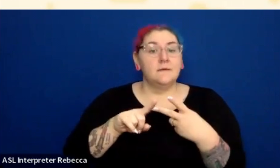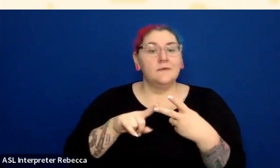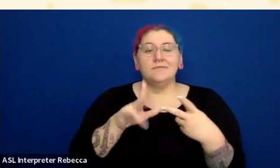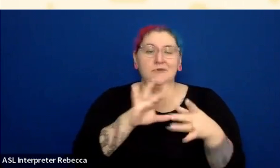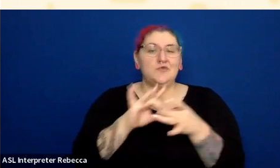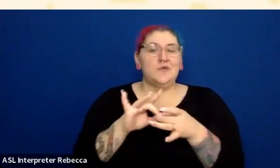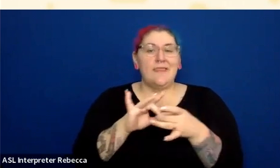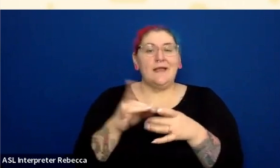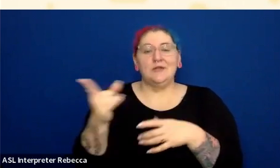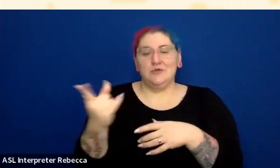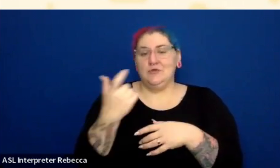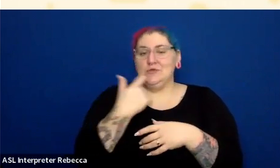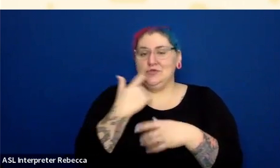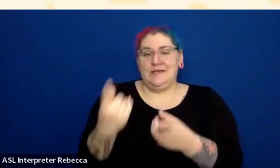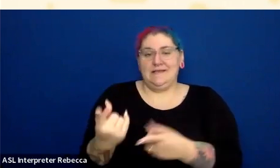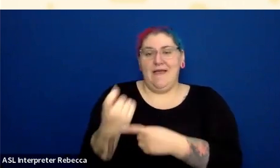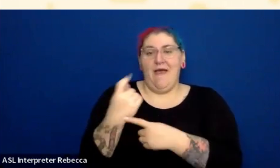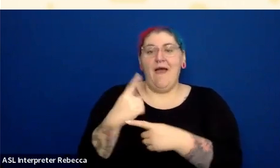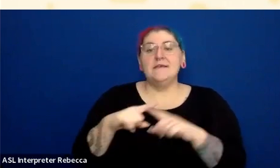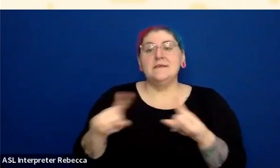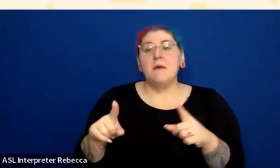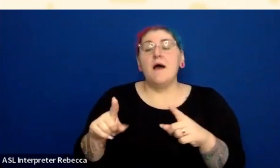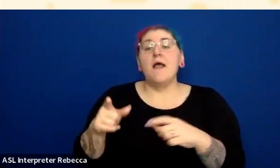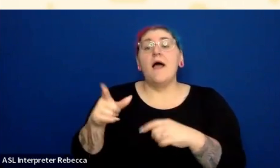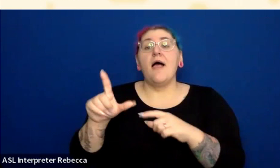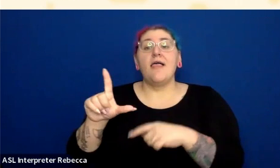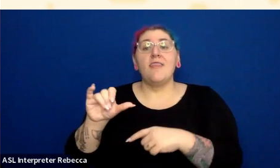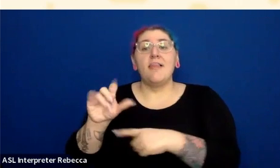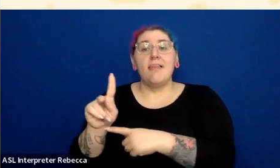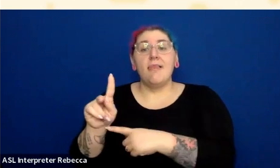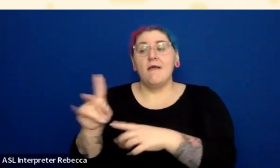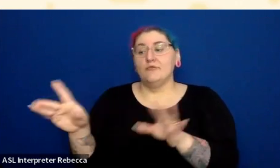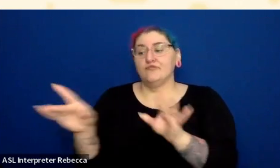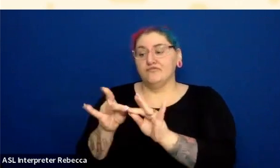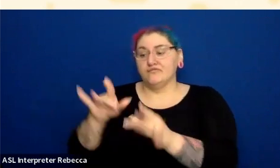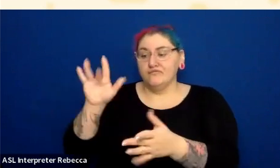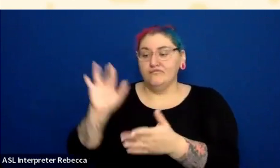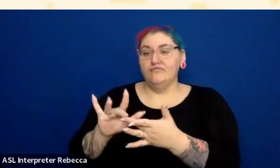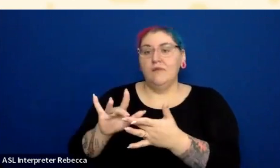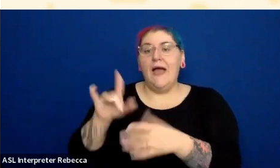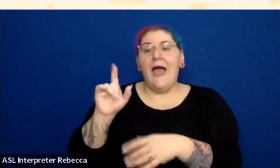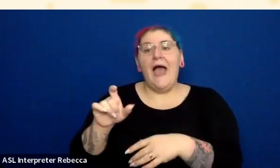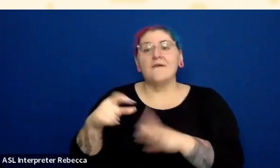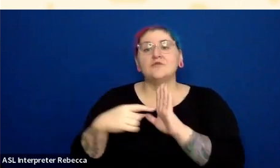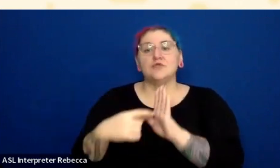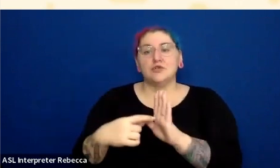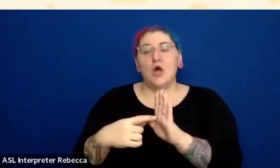The link must present a change, a non-colored queue. So more than just a color change. And that typically means bringing back